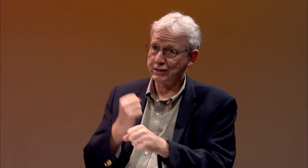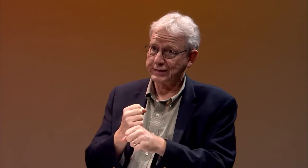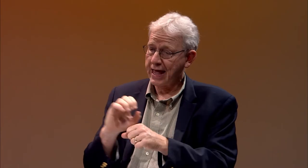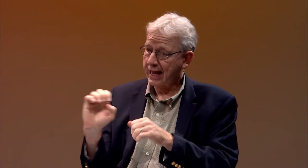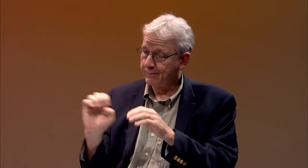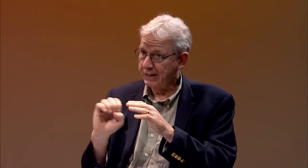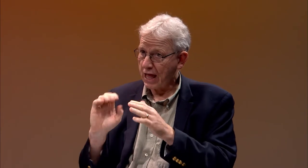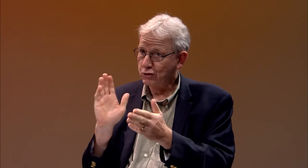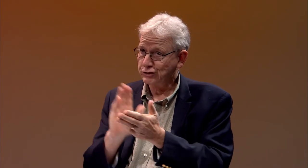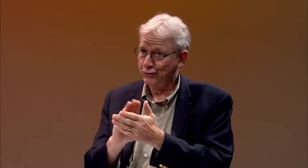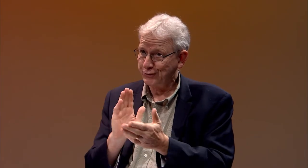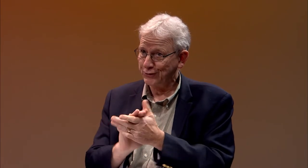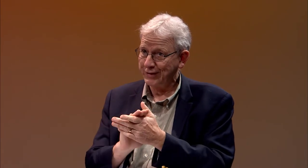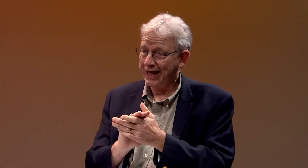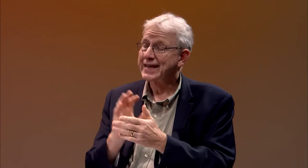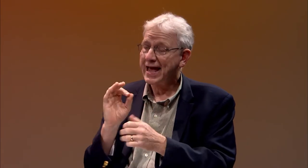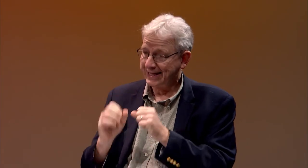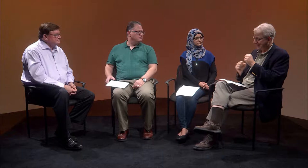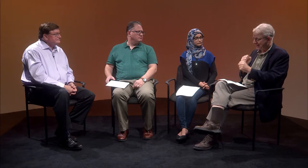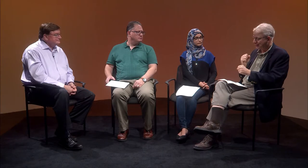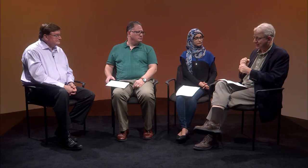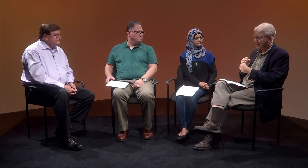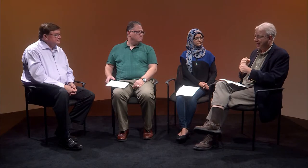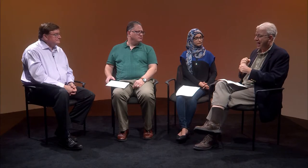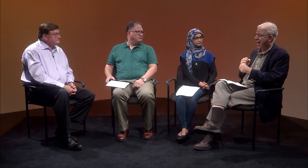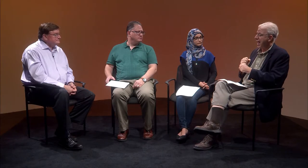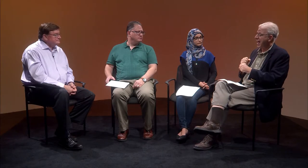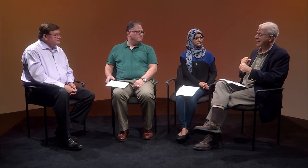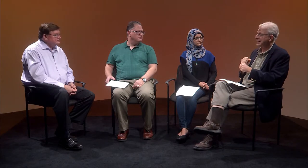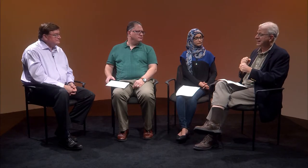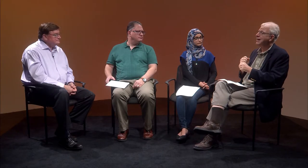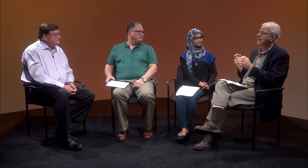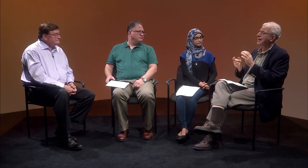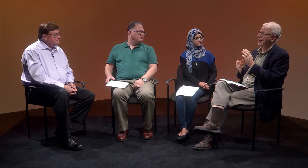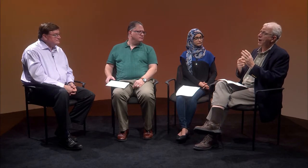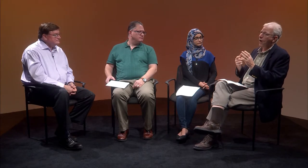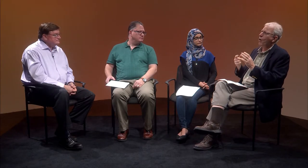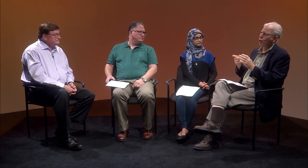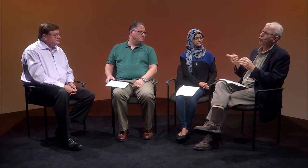and the oralism method in the classroom. I went there for nine years.